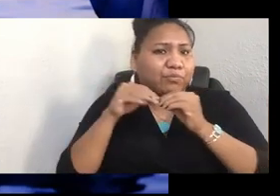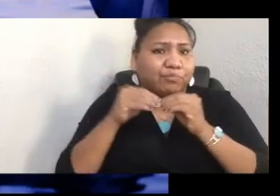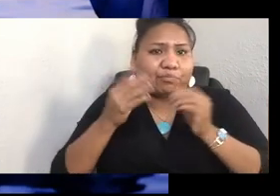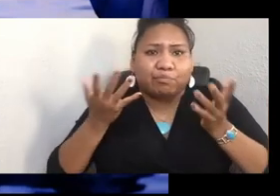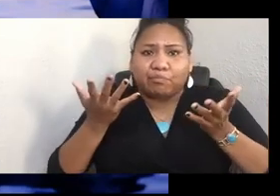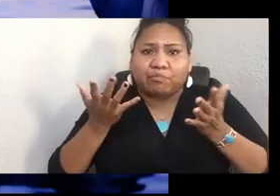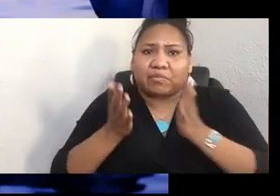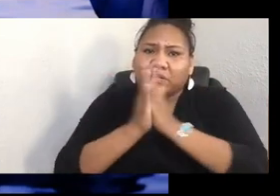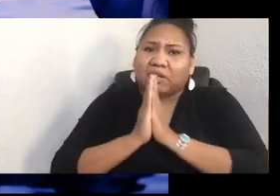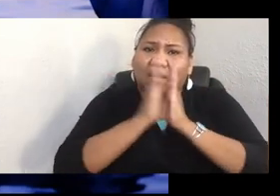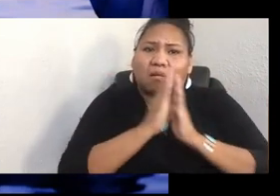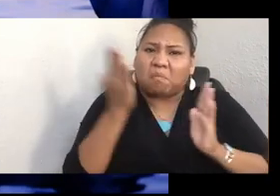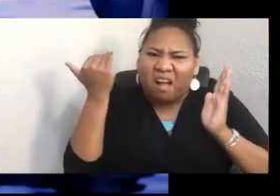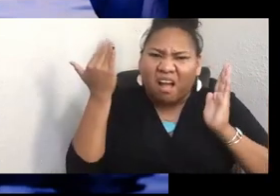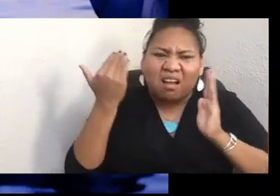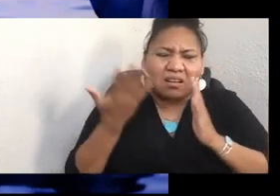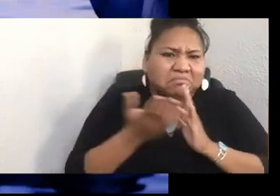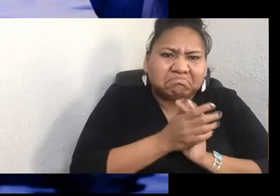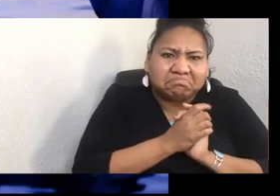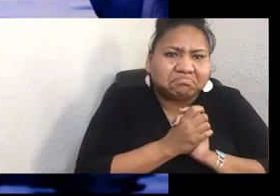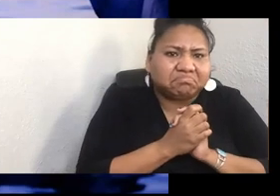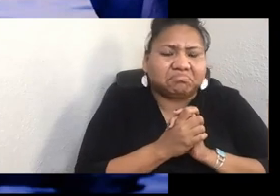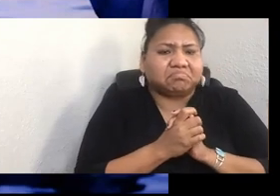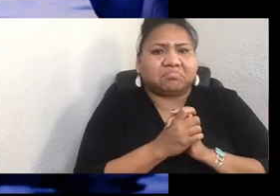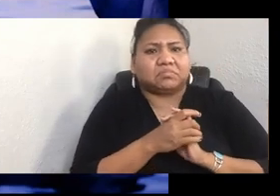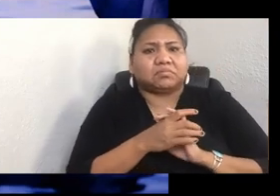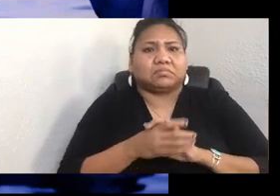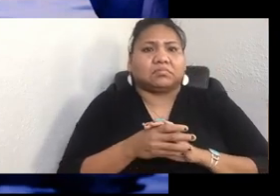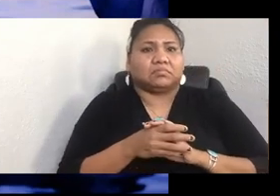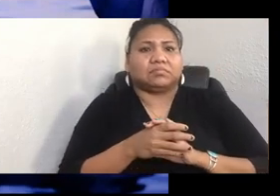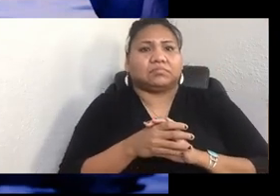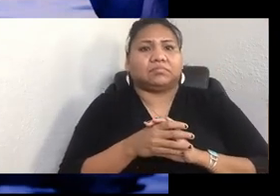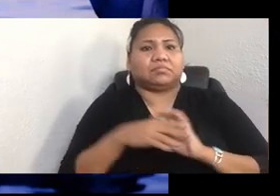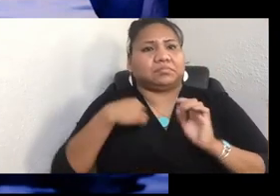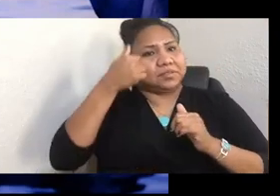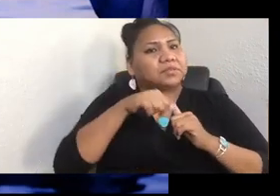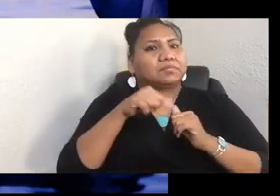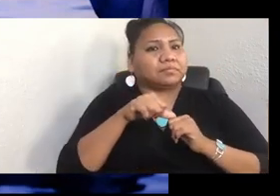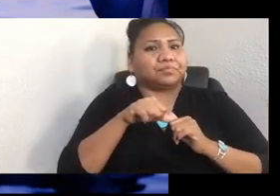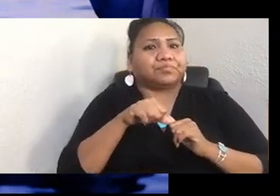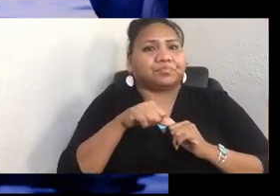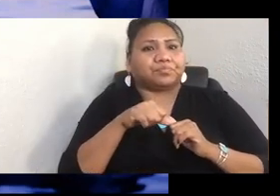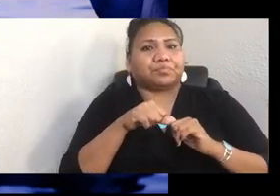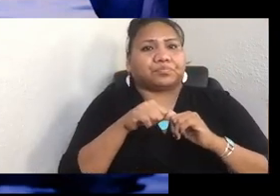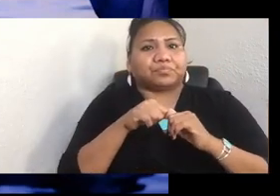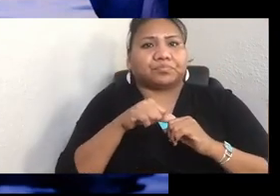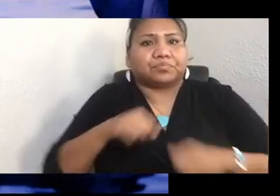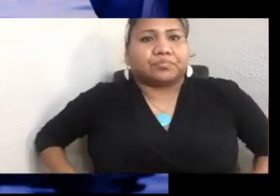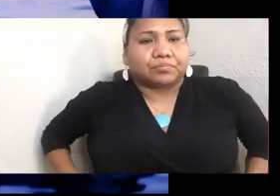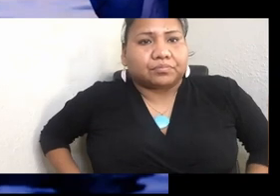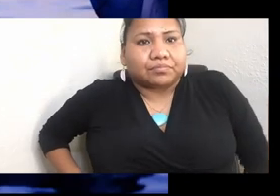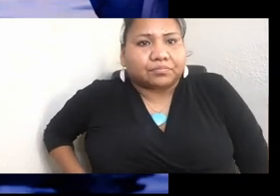And I remember them telling me that there was specific actions